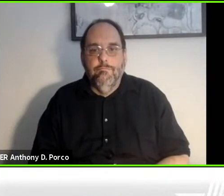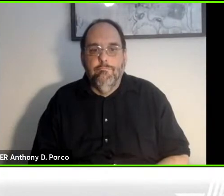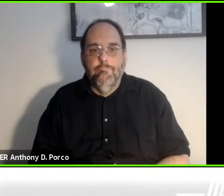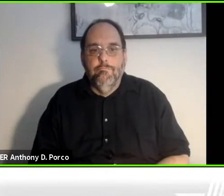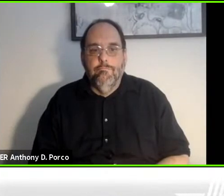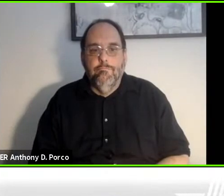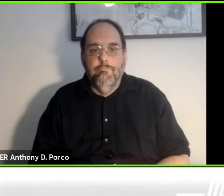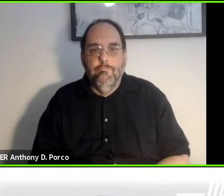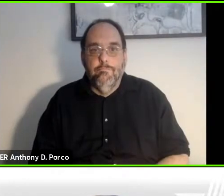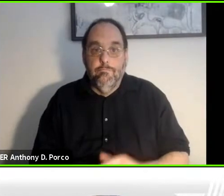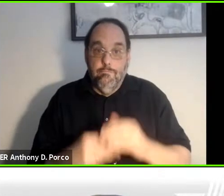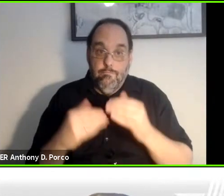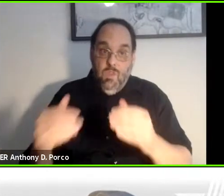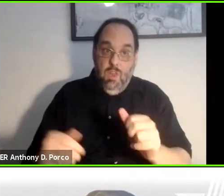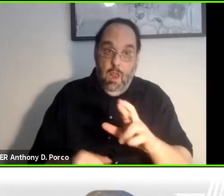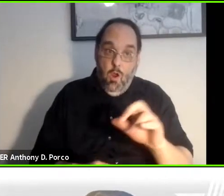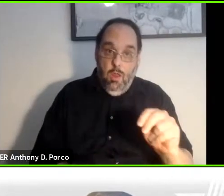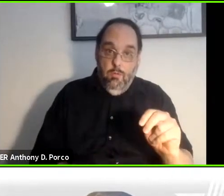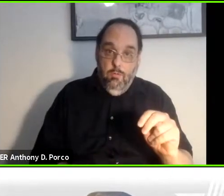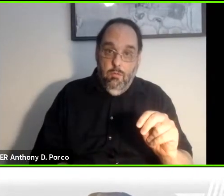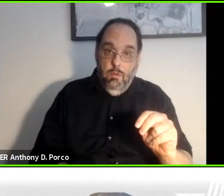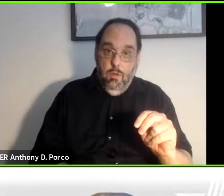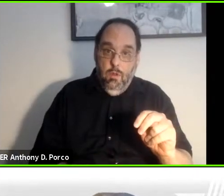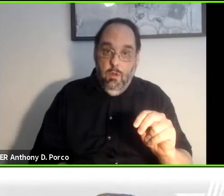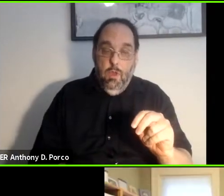Go ahead Aaron. >> Aaron Steinfeld: I was going to say that